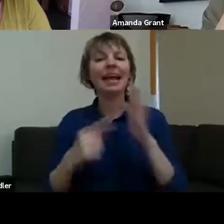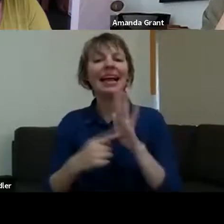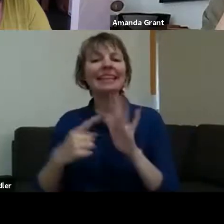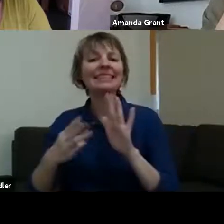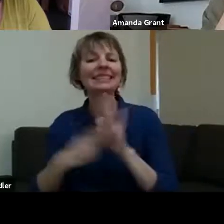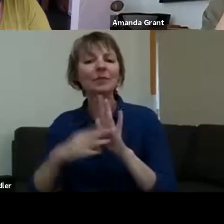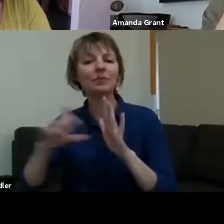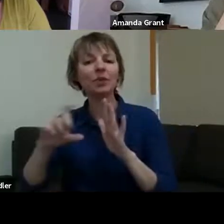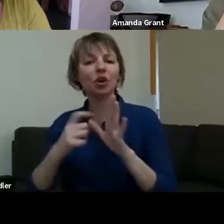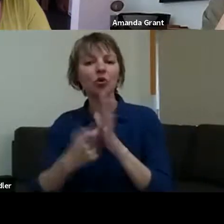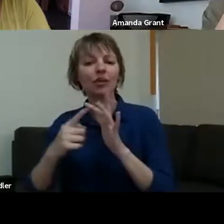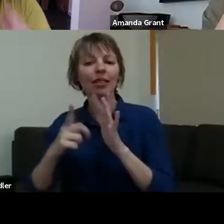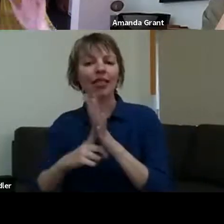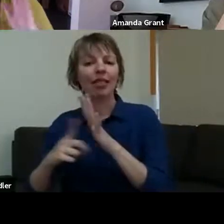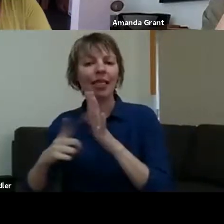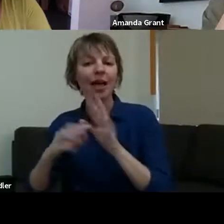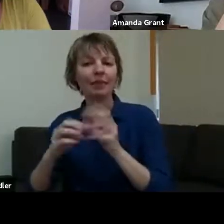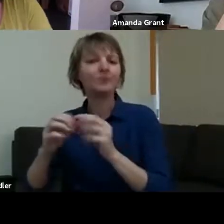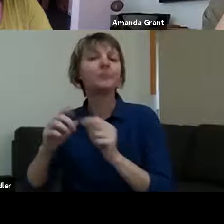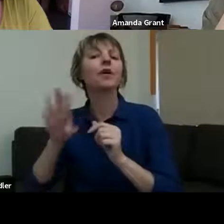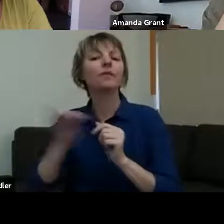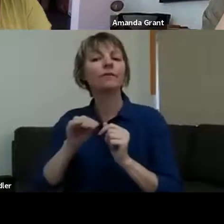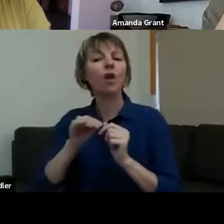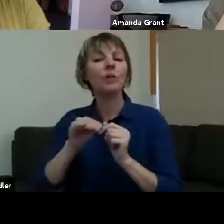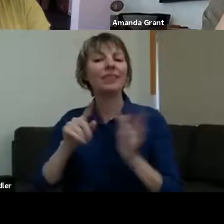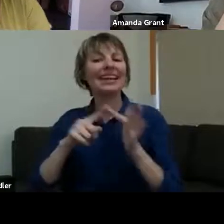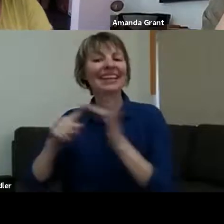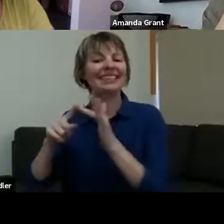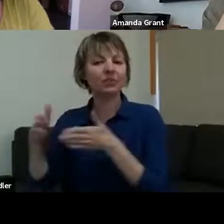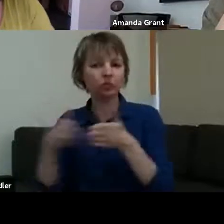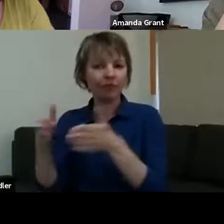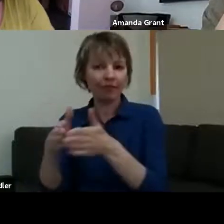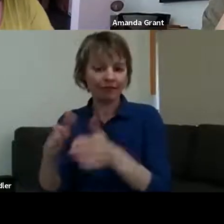Eastern Arena Arts - hi, TK, I know you're tuning in - he was really